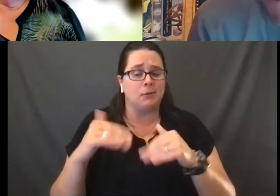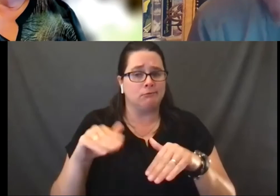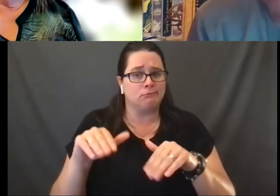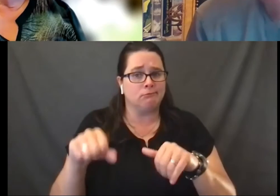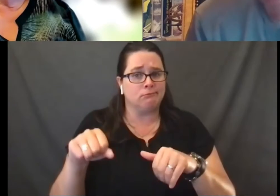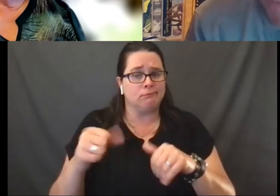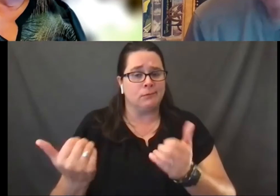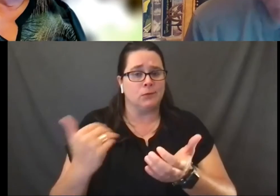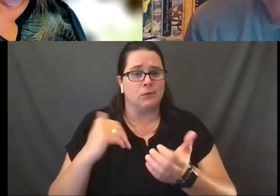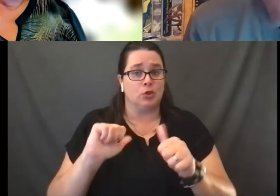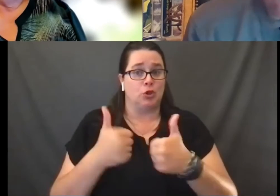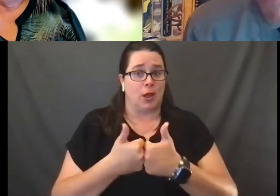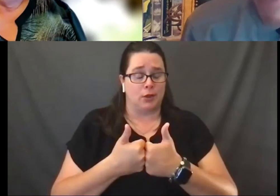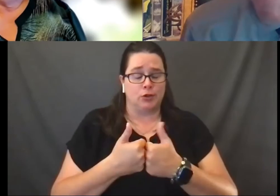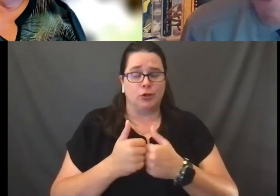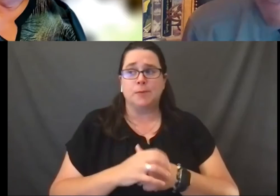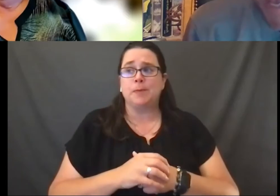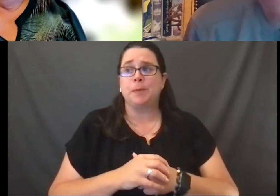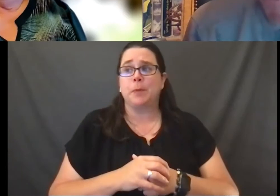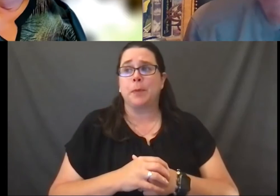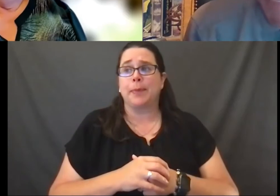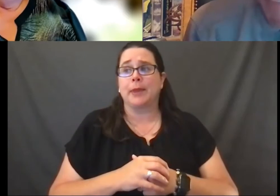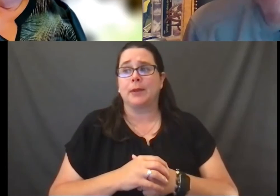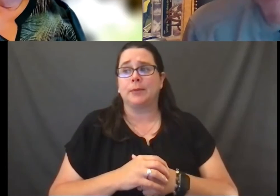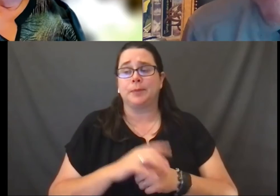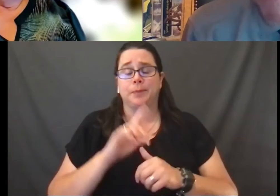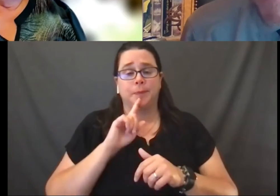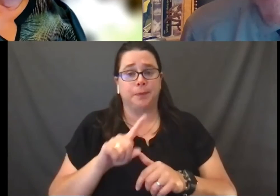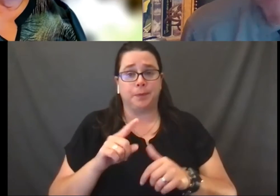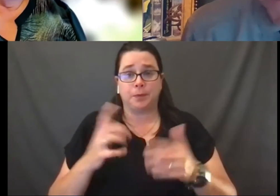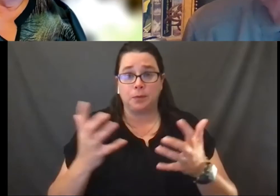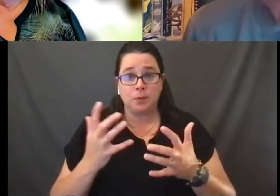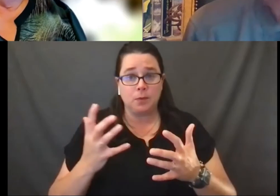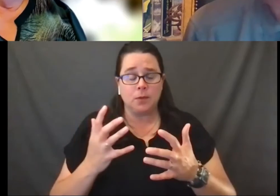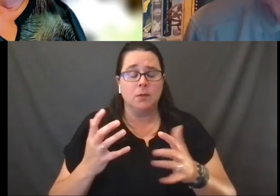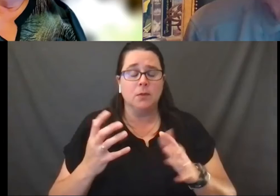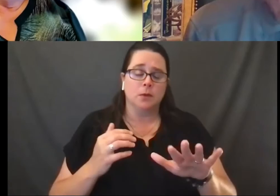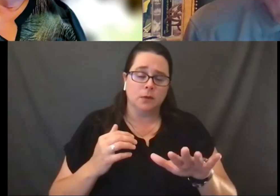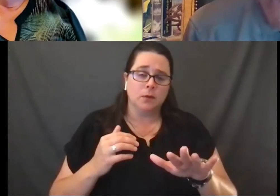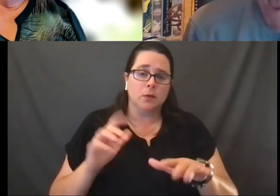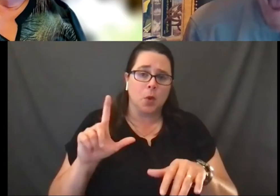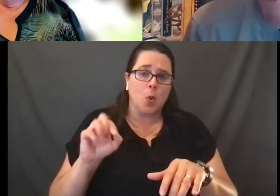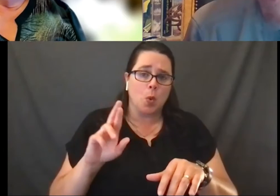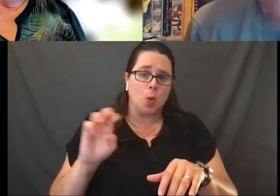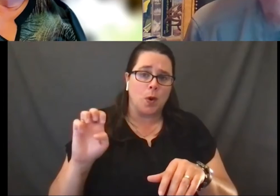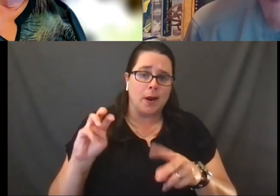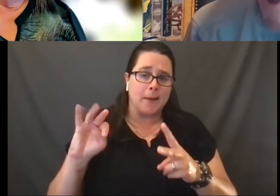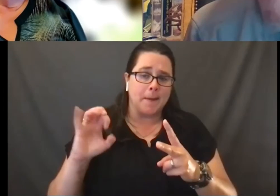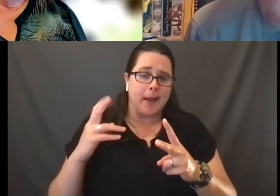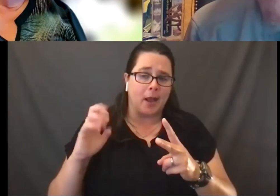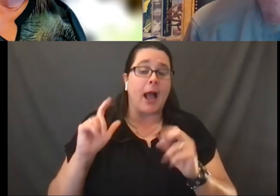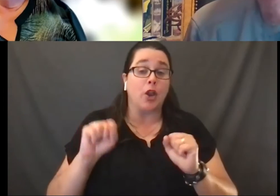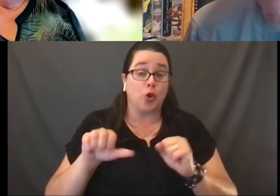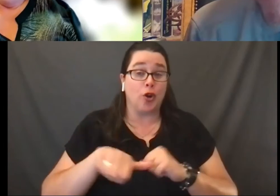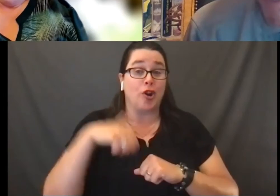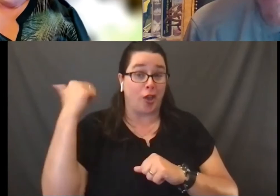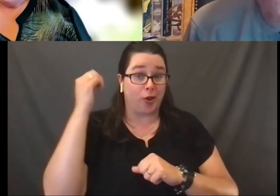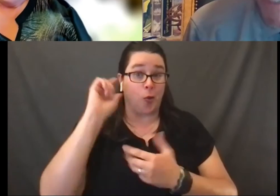What about this? The answer again, could take up, and Loree and Michael will appreciate this fully. I could do another hour on the First Amendment rights